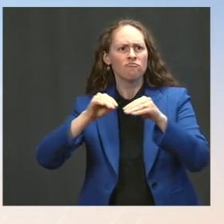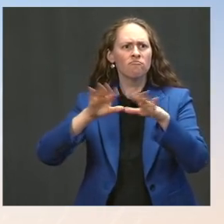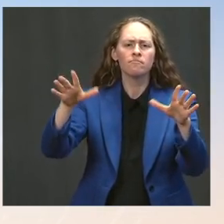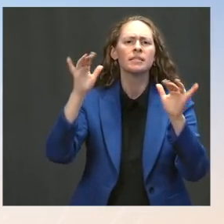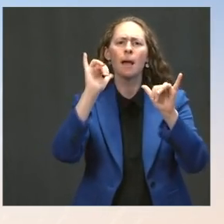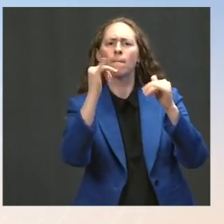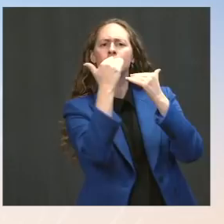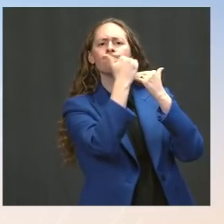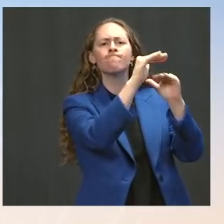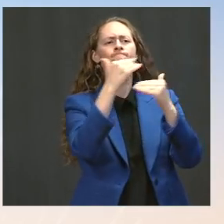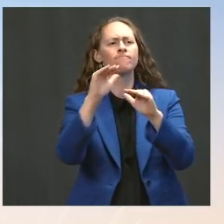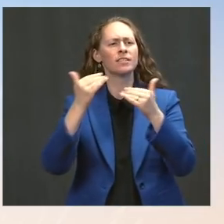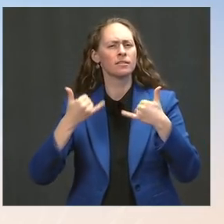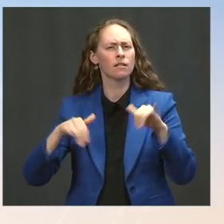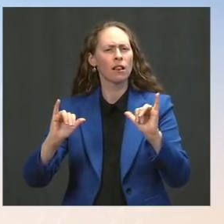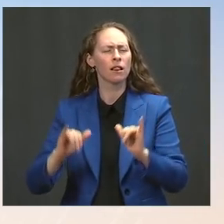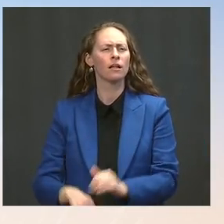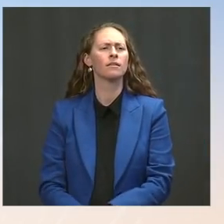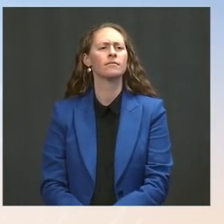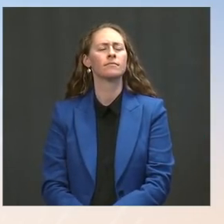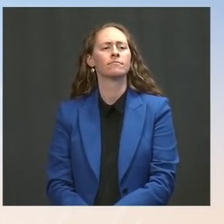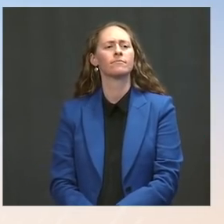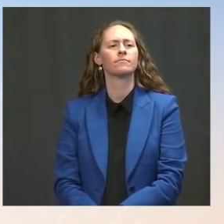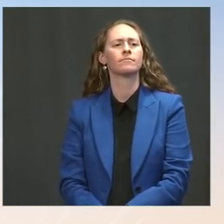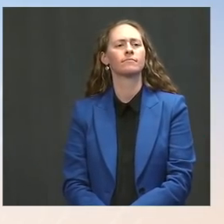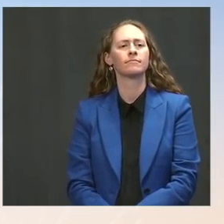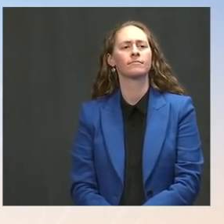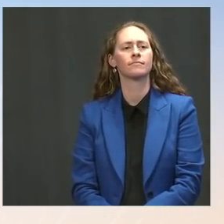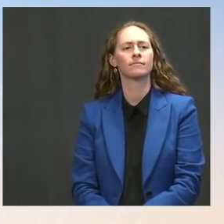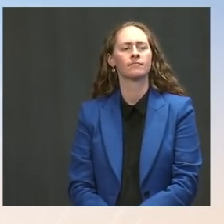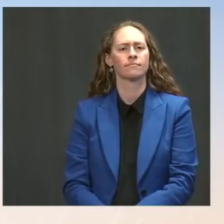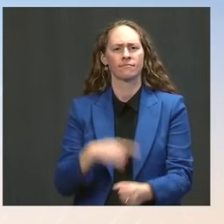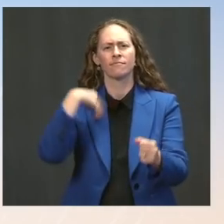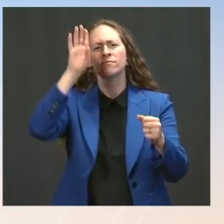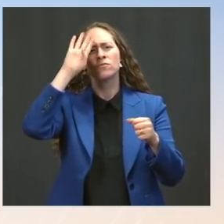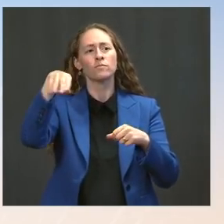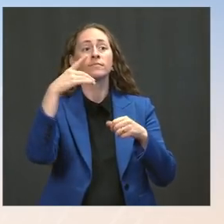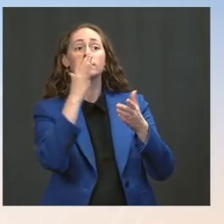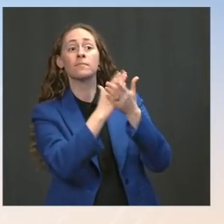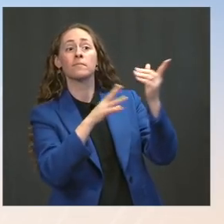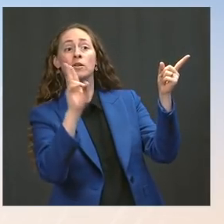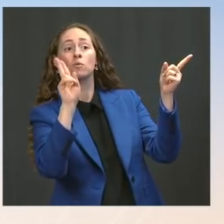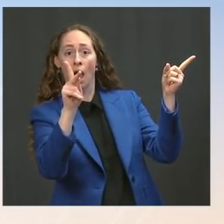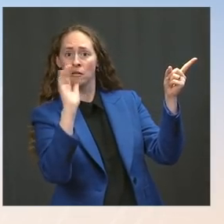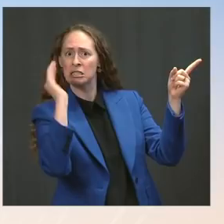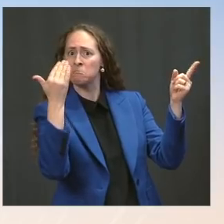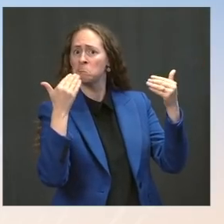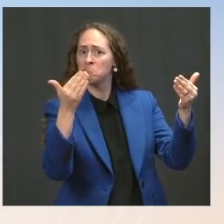and I know there are some places, like the UK -- but, "Don't go"? Ms. Psaki: Well, first, I would say, for any of these recommendations,